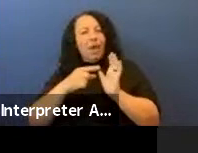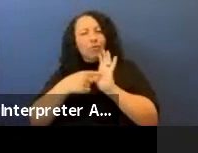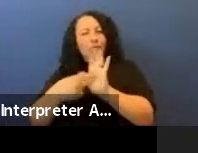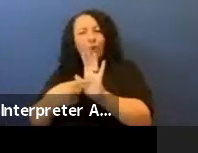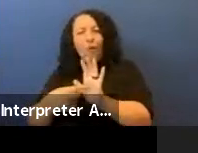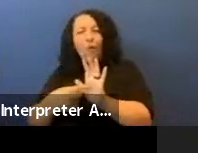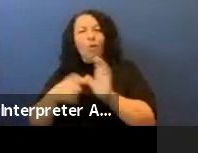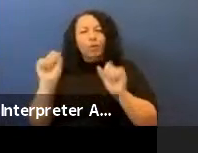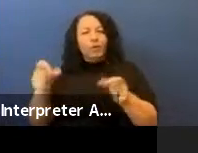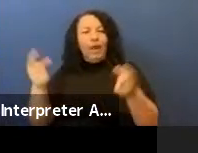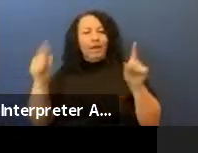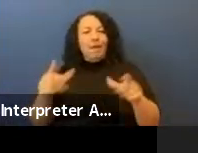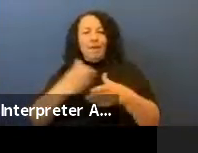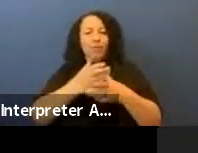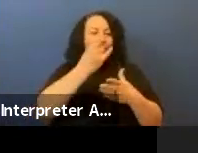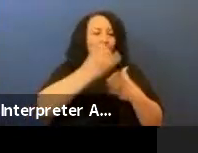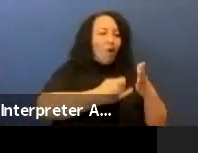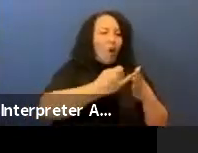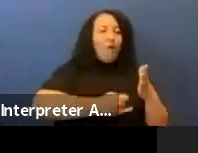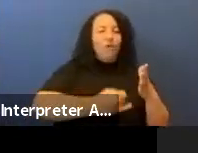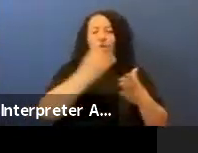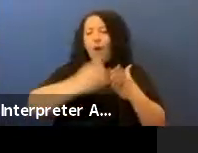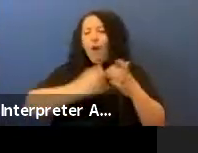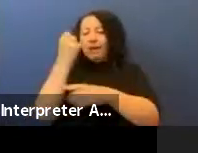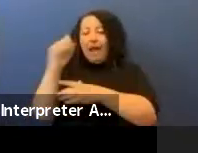between art, our activism, and our community